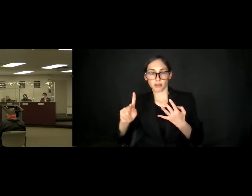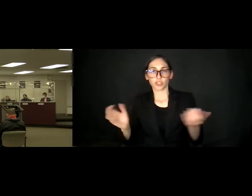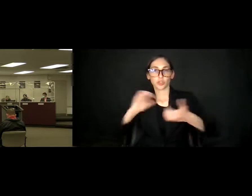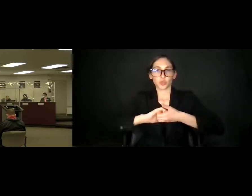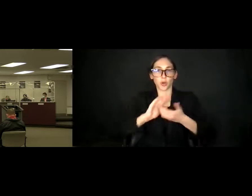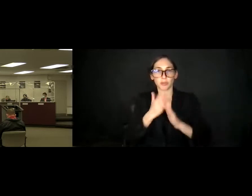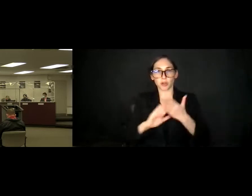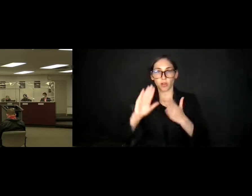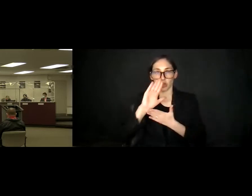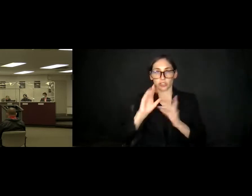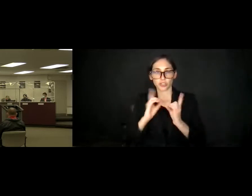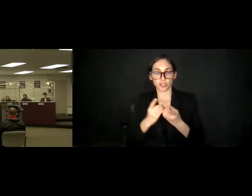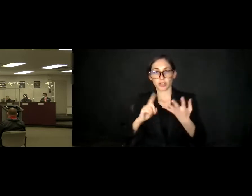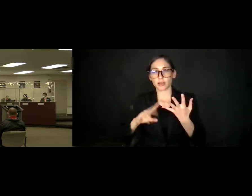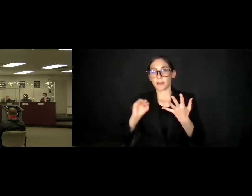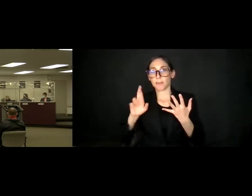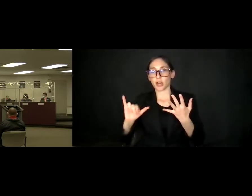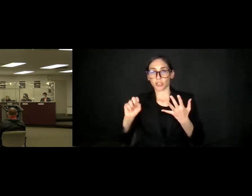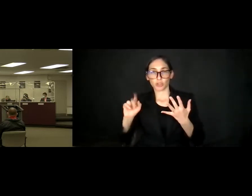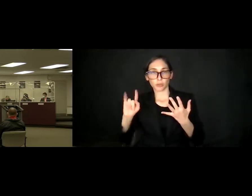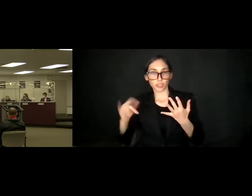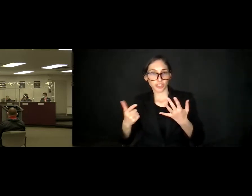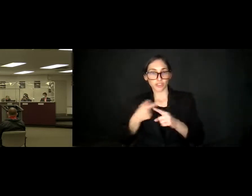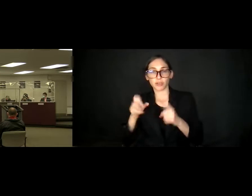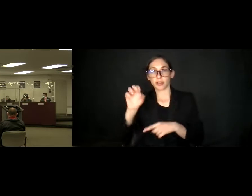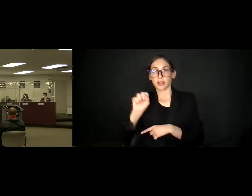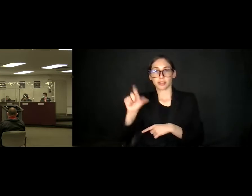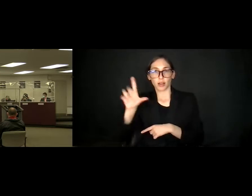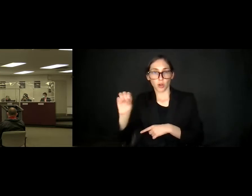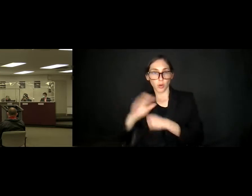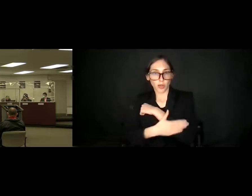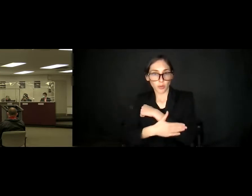Mary Strobridge, San Luis Obispo County Community College District.